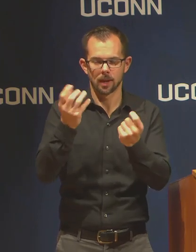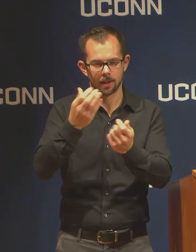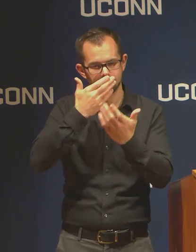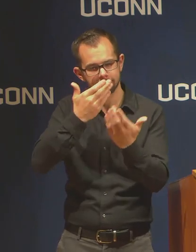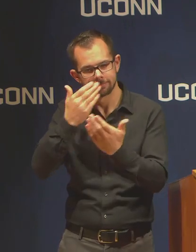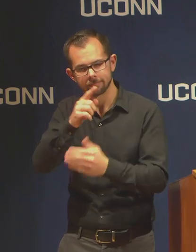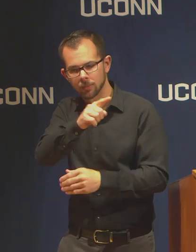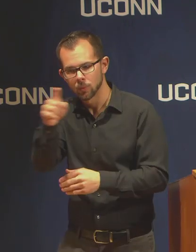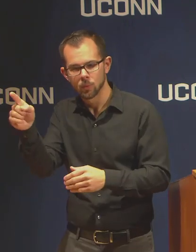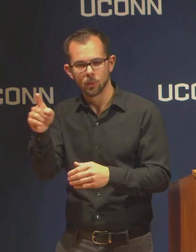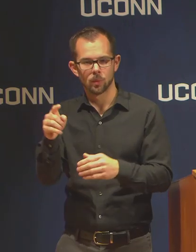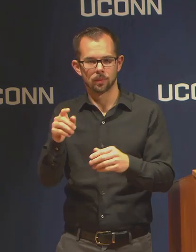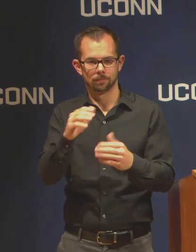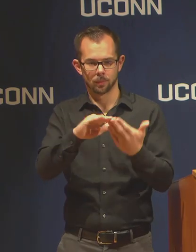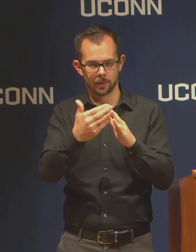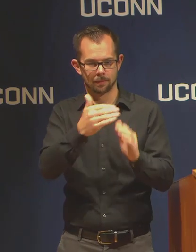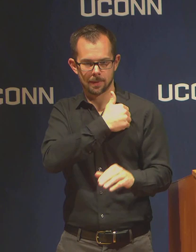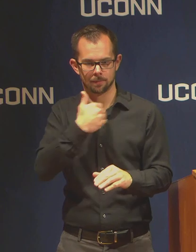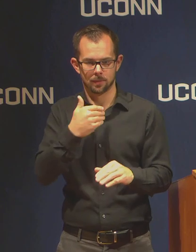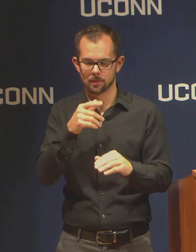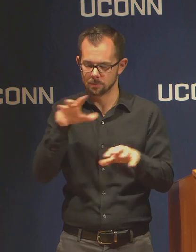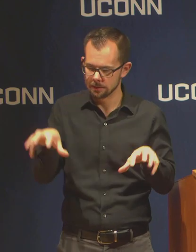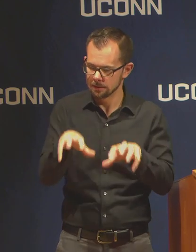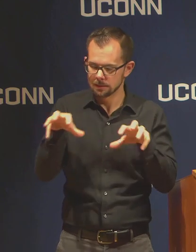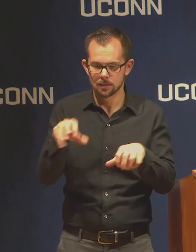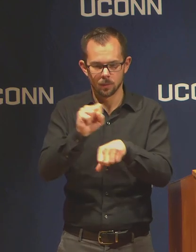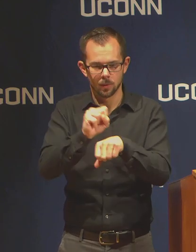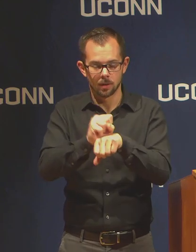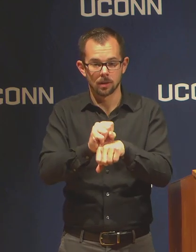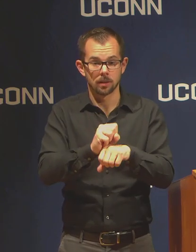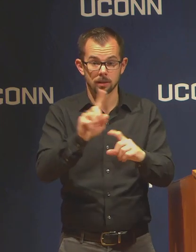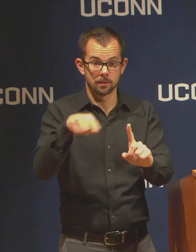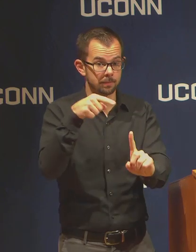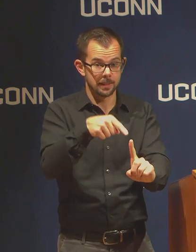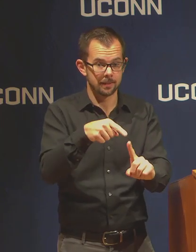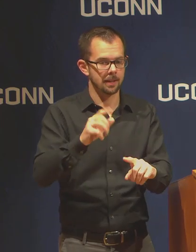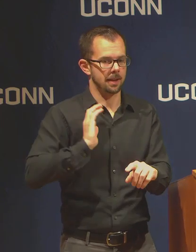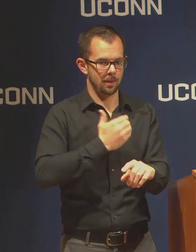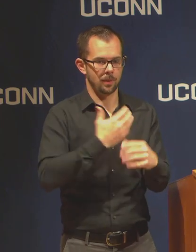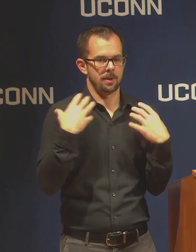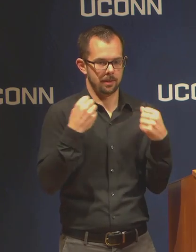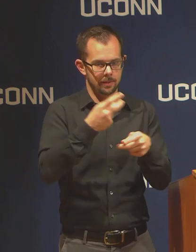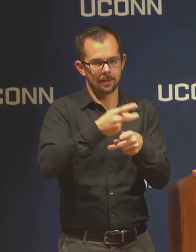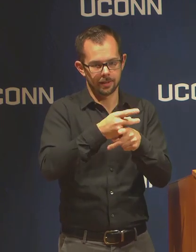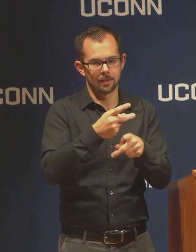particularly the healthcare workers who put themselves on the line every day for the sake of others,